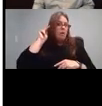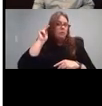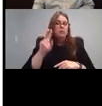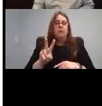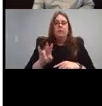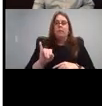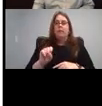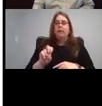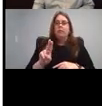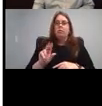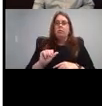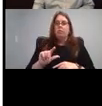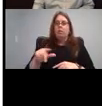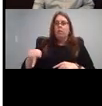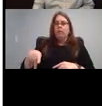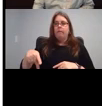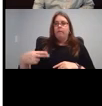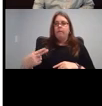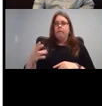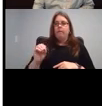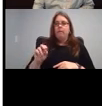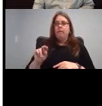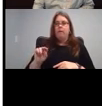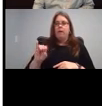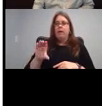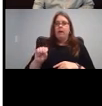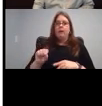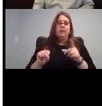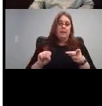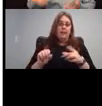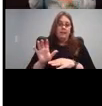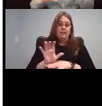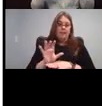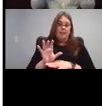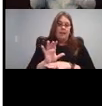phonics with your child this video Visual phonics is a set of